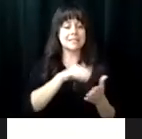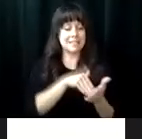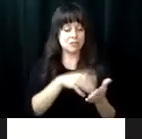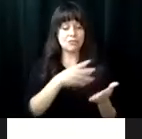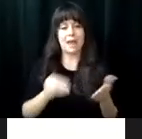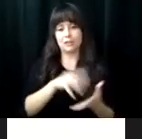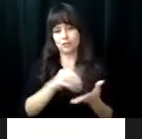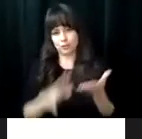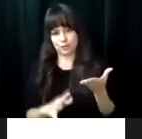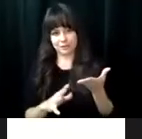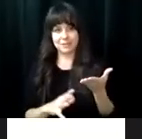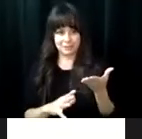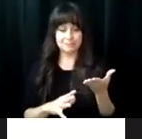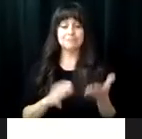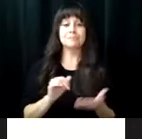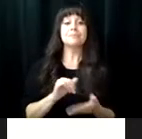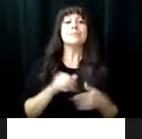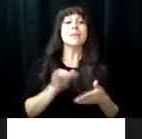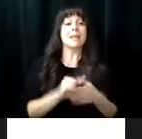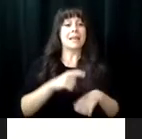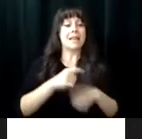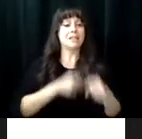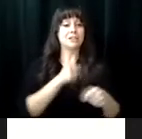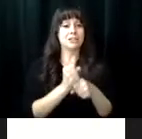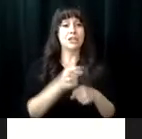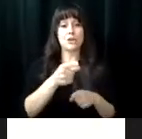services which could not otherwise be provided to the center and its student